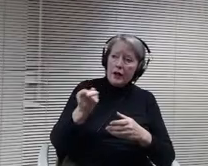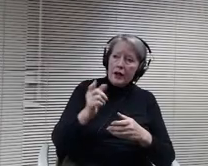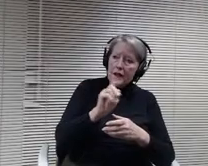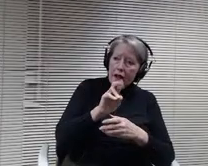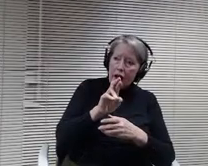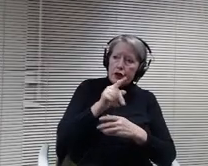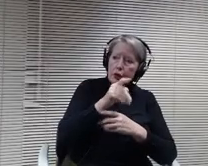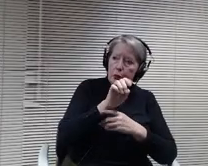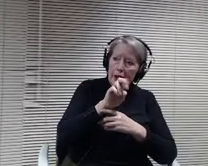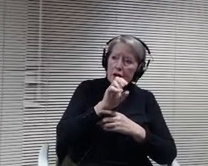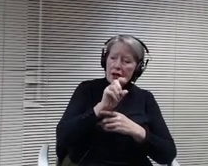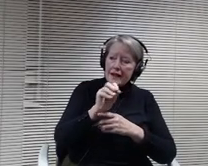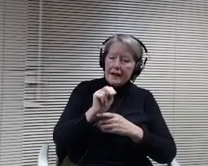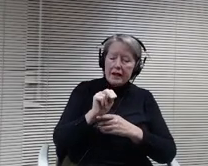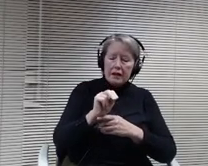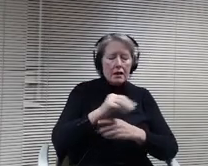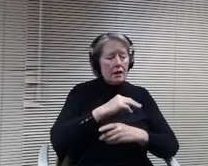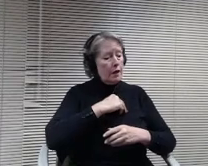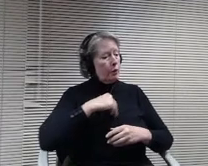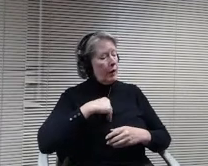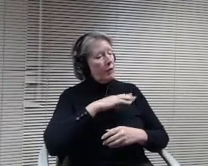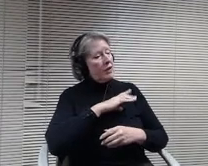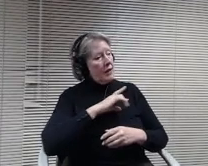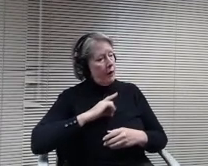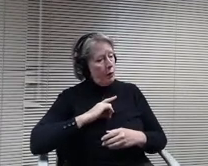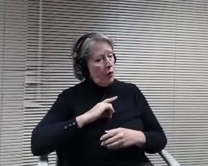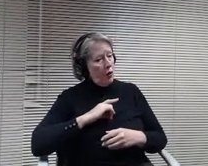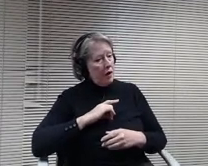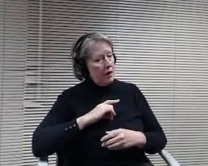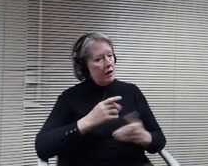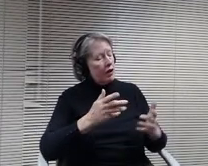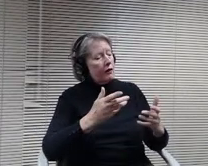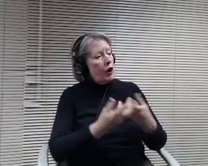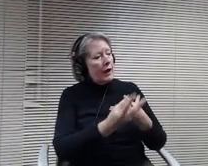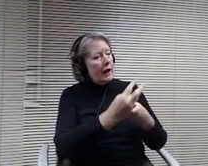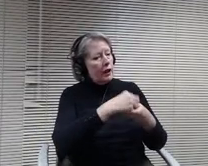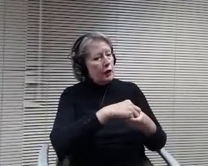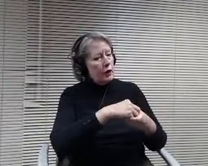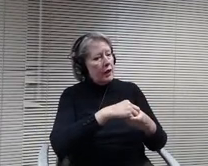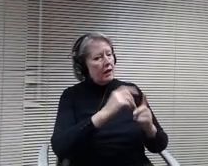board. You've already included the word all women and men. But